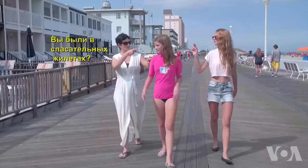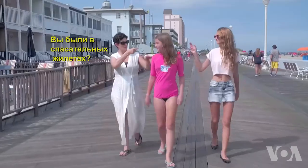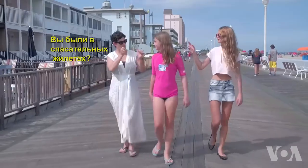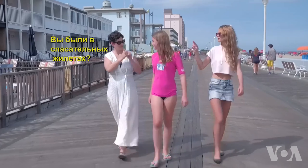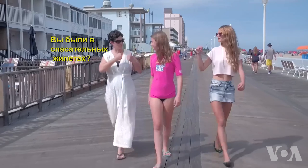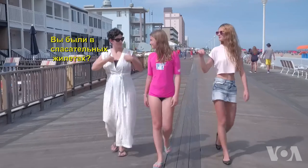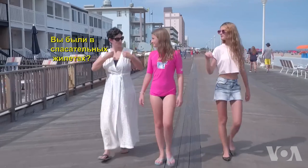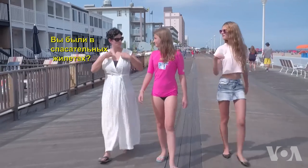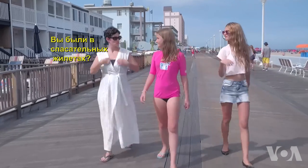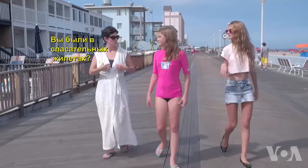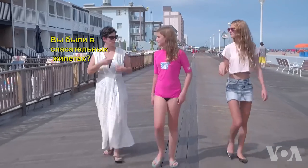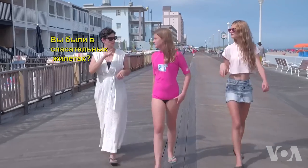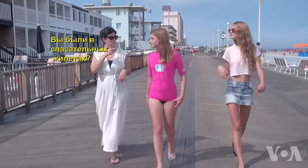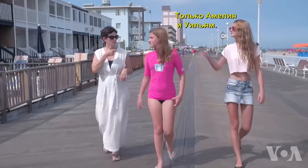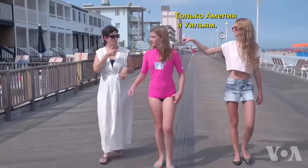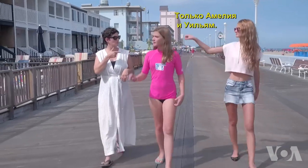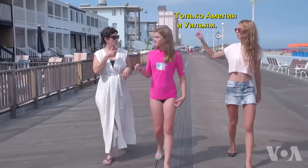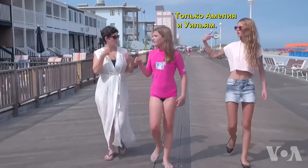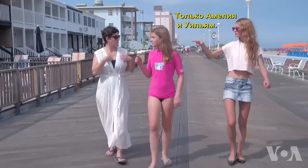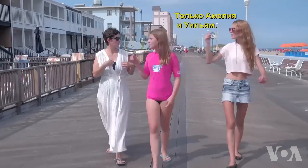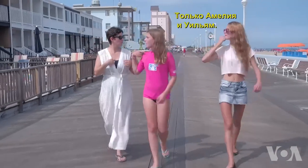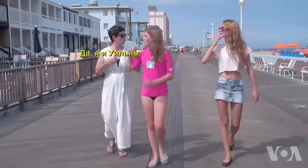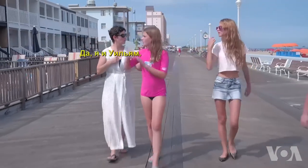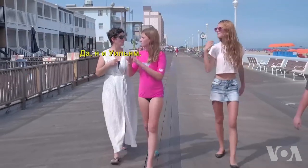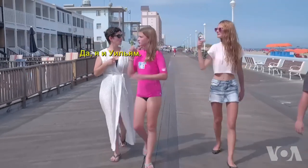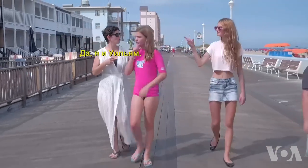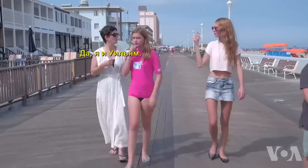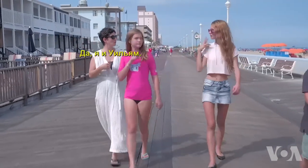Did you guys wear life jacket? Only Amelia and William. Yes, I did and William.